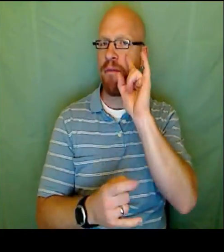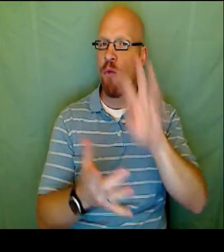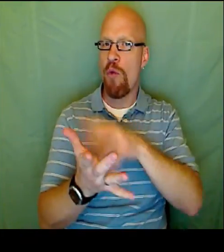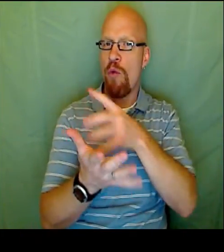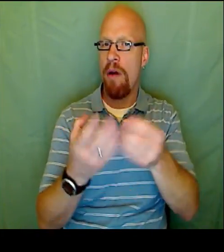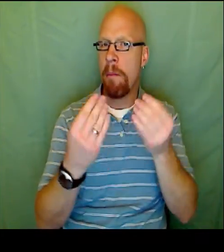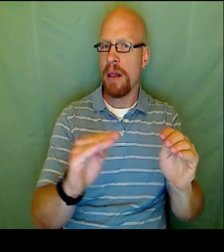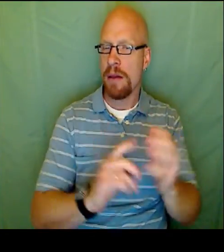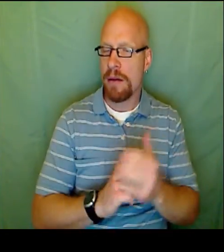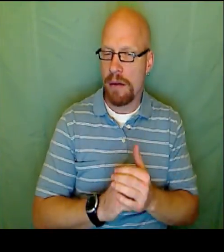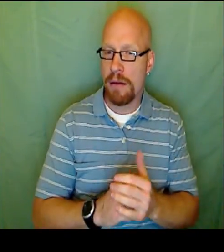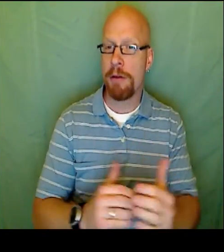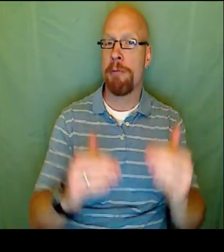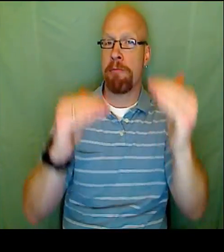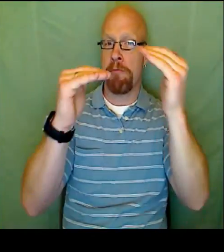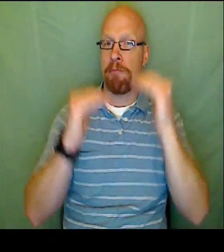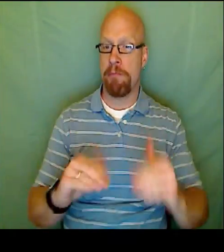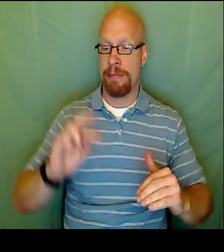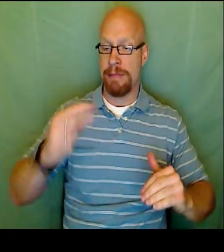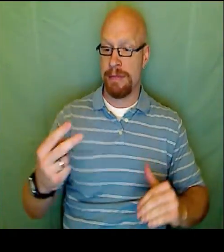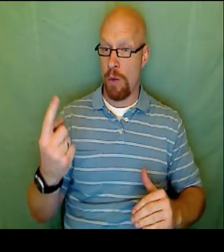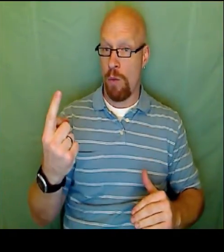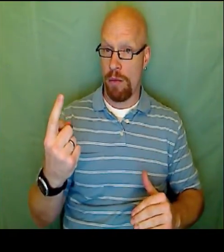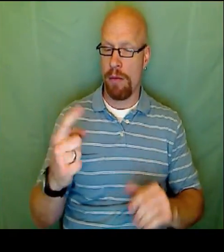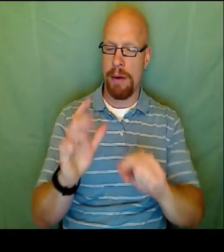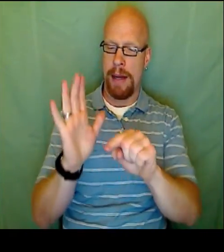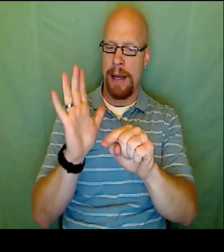This thrills me because it's ready to graph. I don't need to do any work